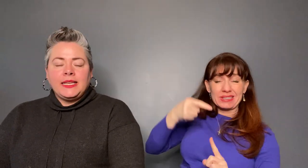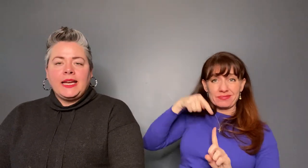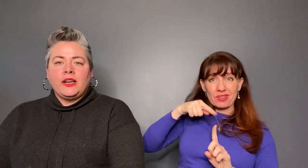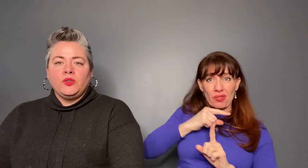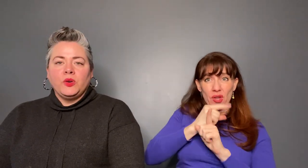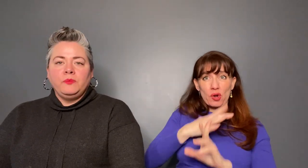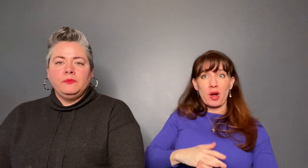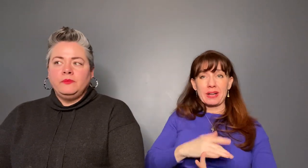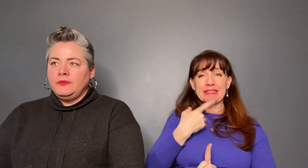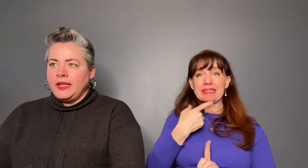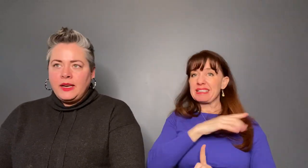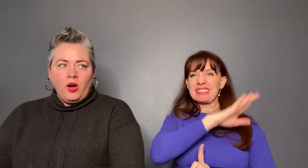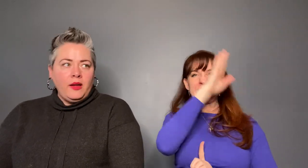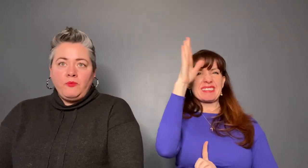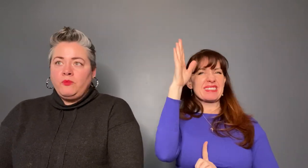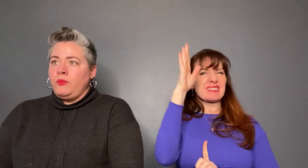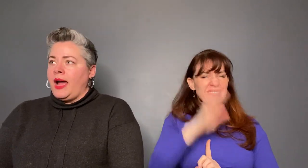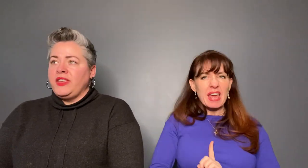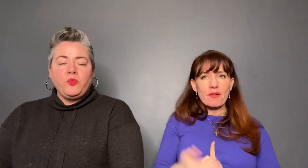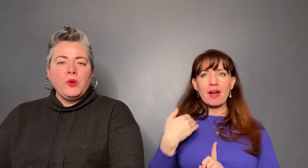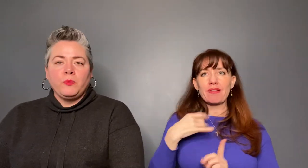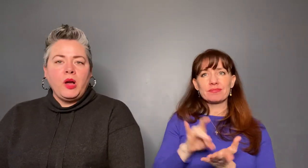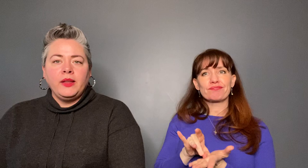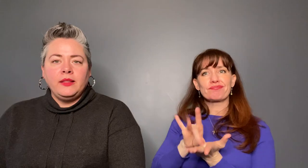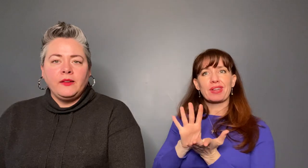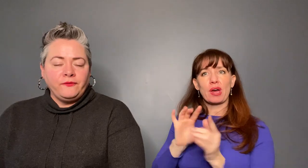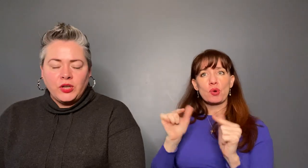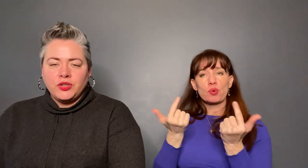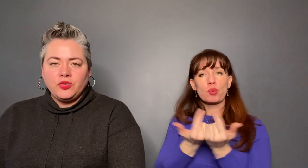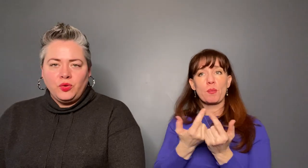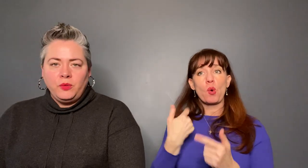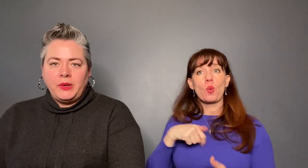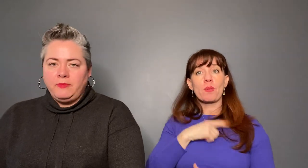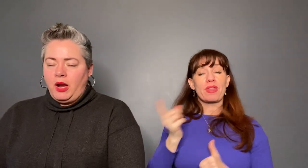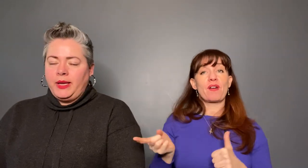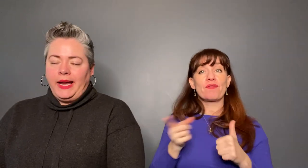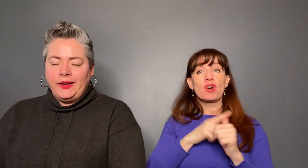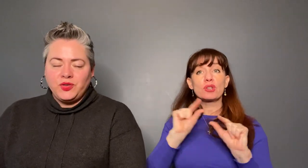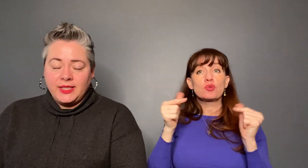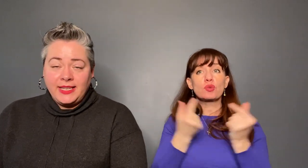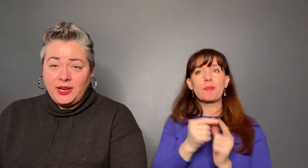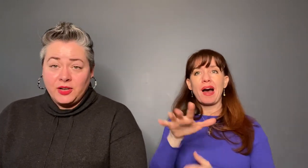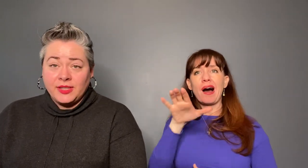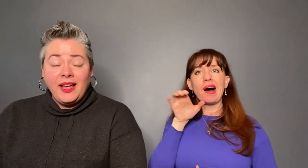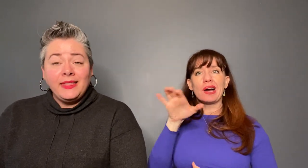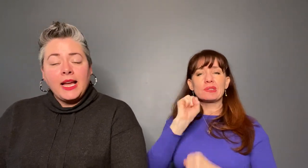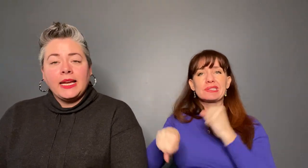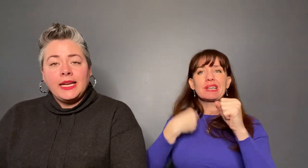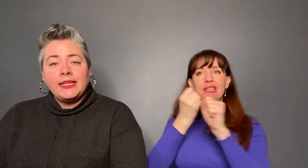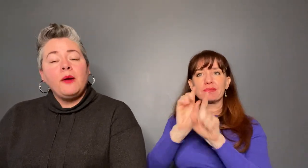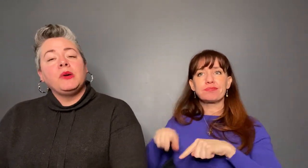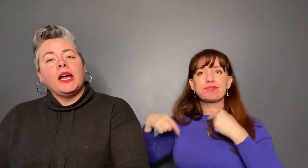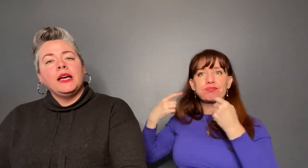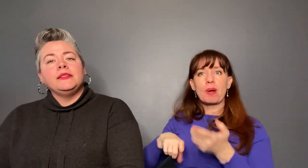to kick out a group. I think we were probably the first group in probably hundreds of years that got